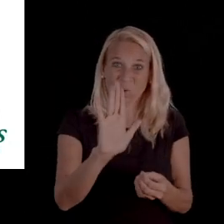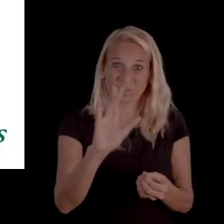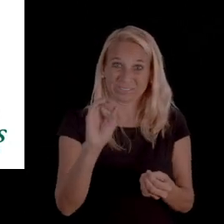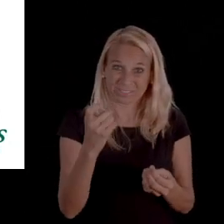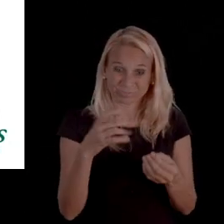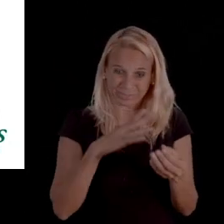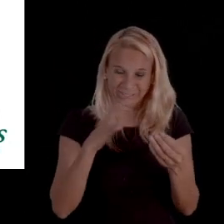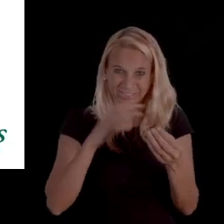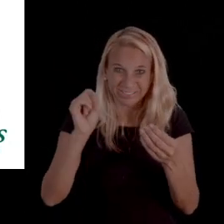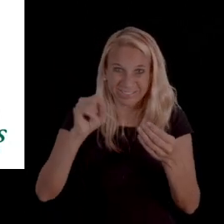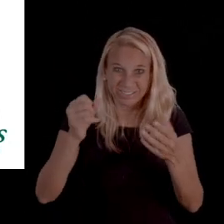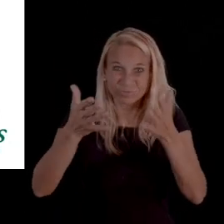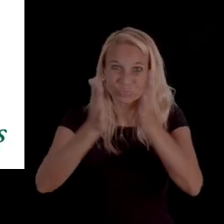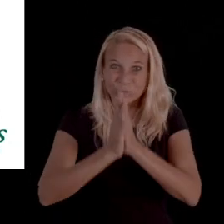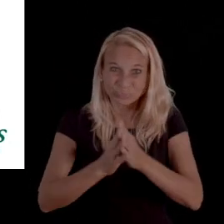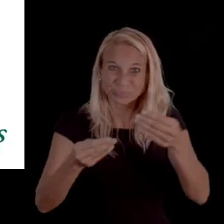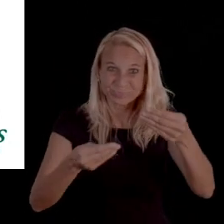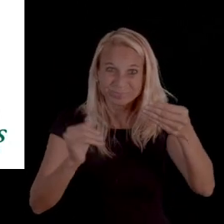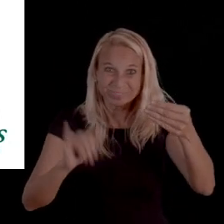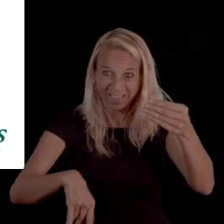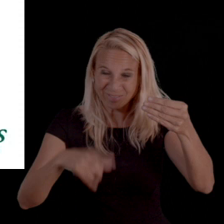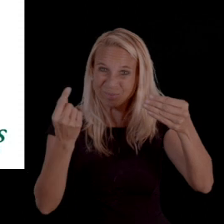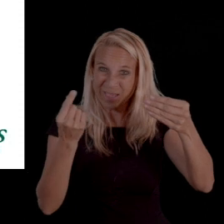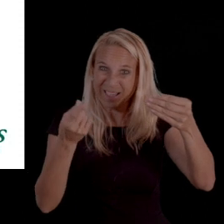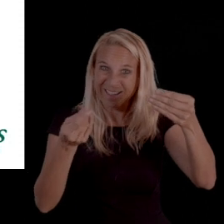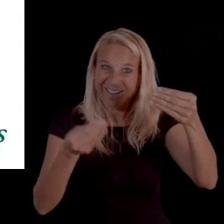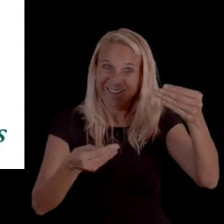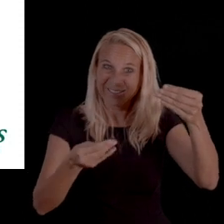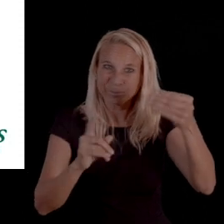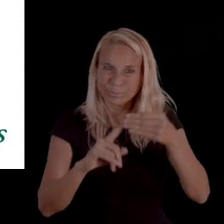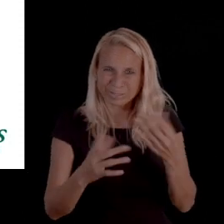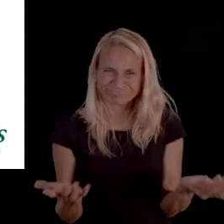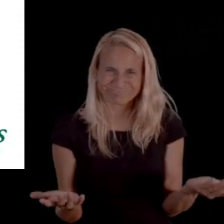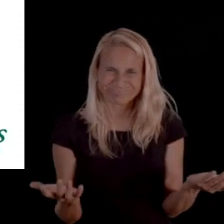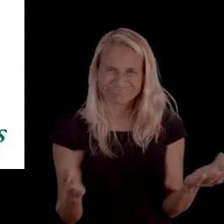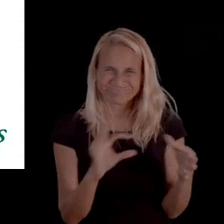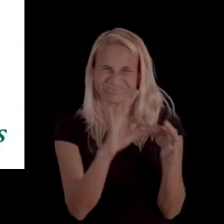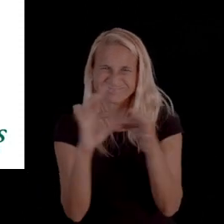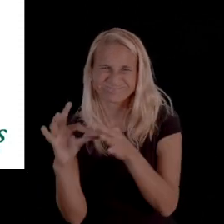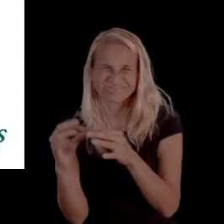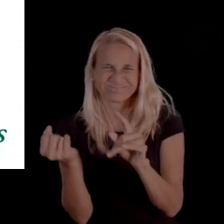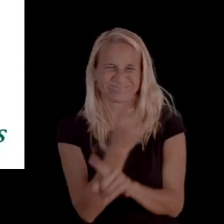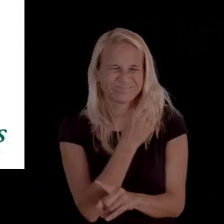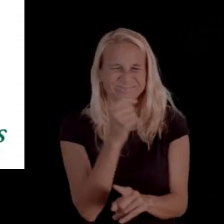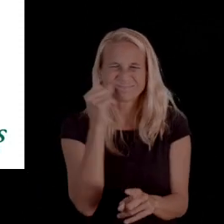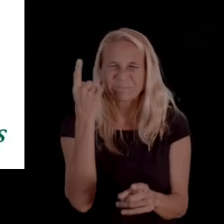that this is your diagnosis, this is what you requested, but nothing really tied together how they made the decision,